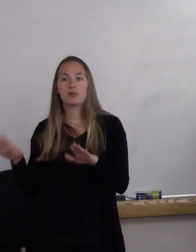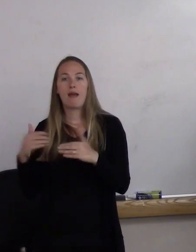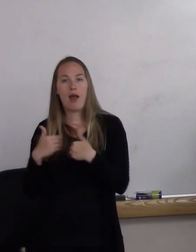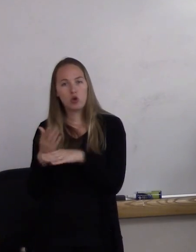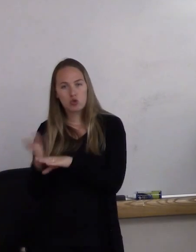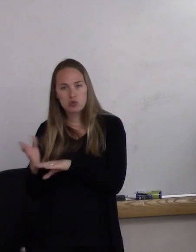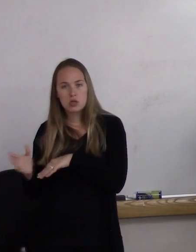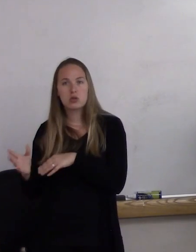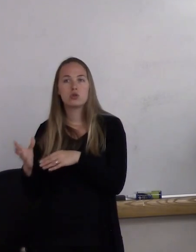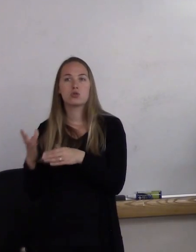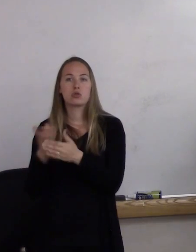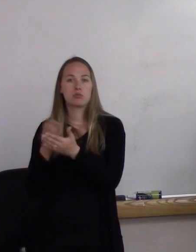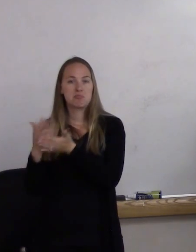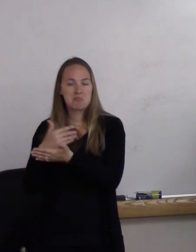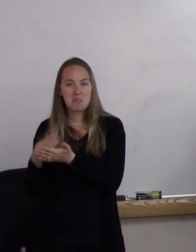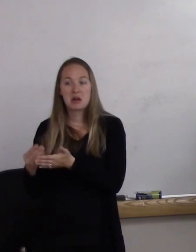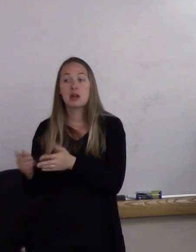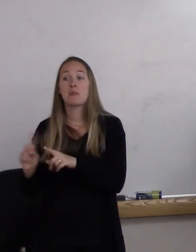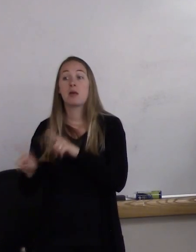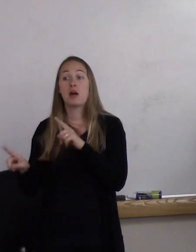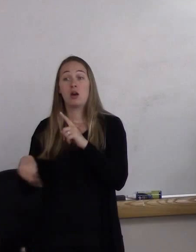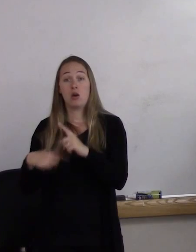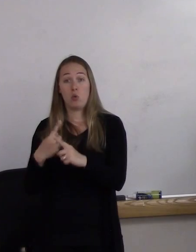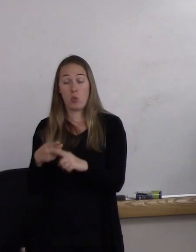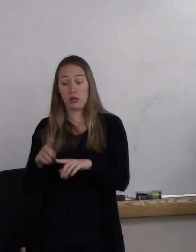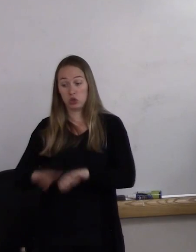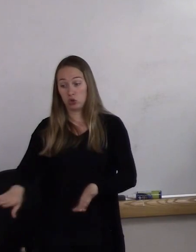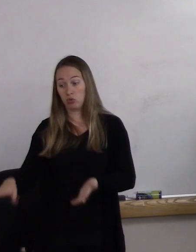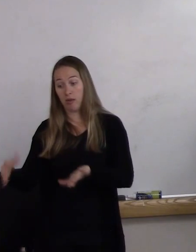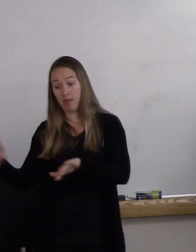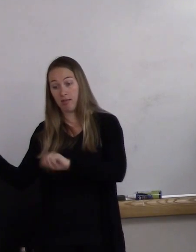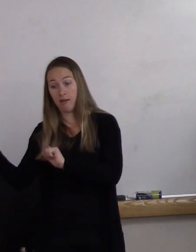But again, as children have left the home and they've left employment,